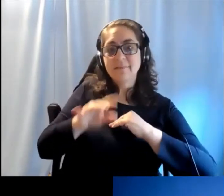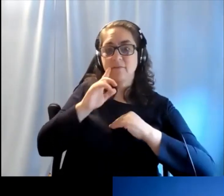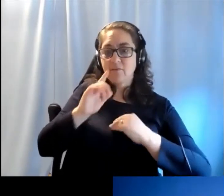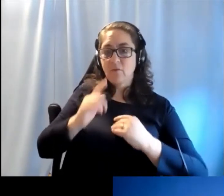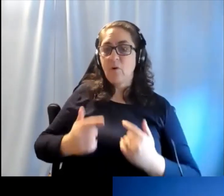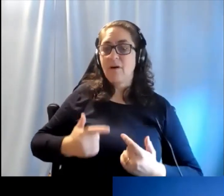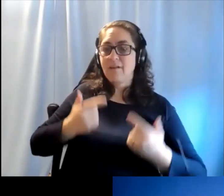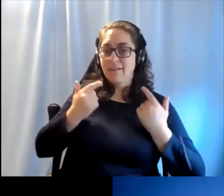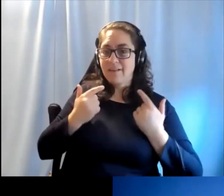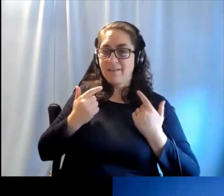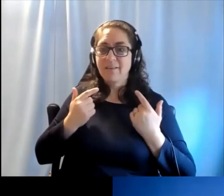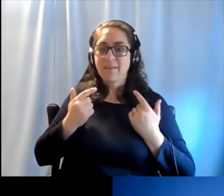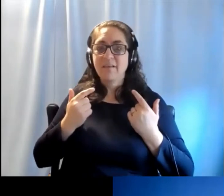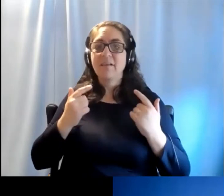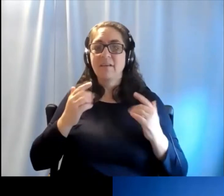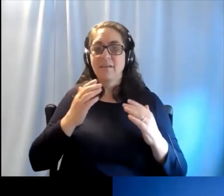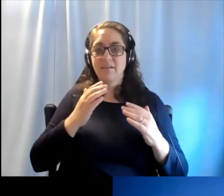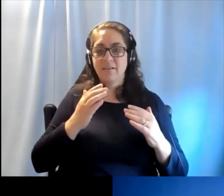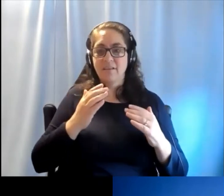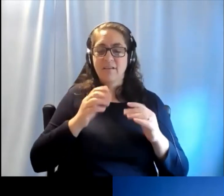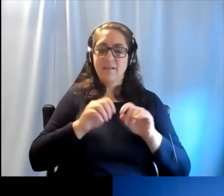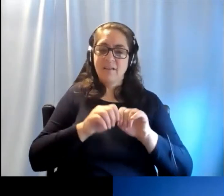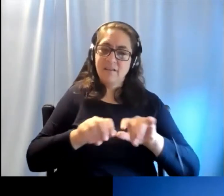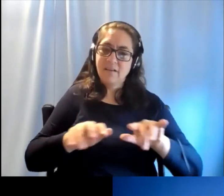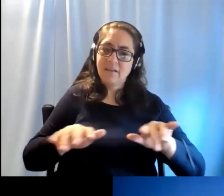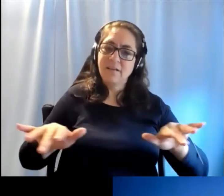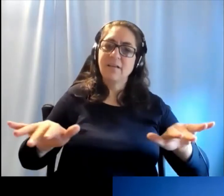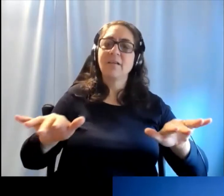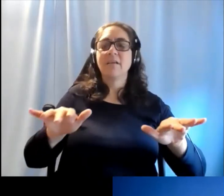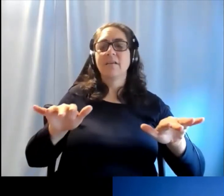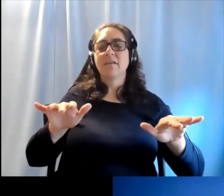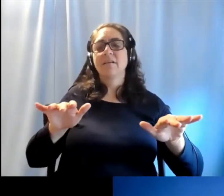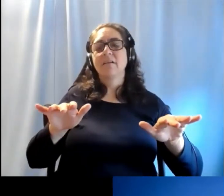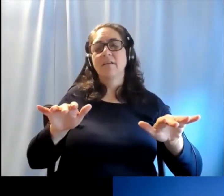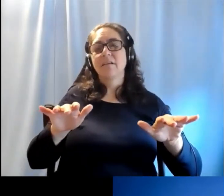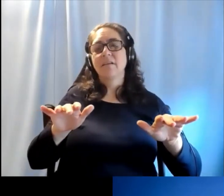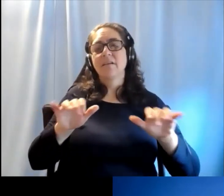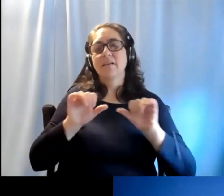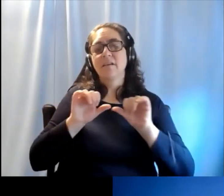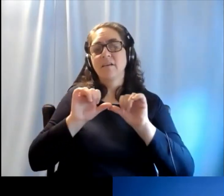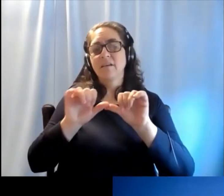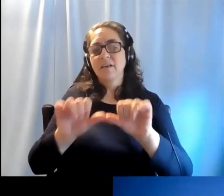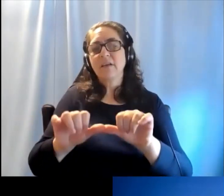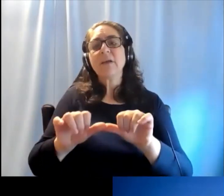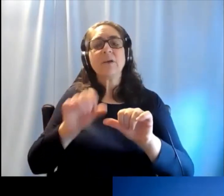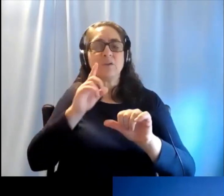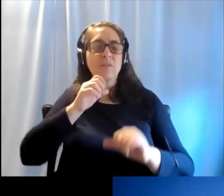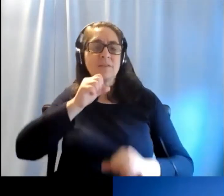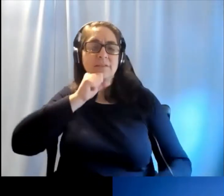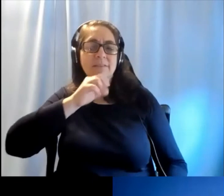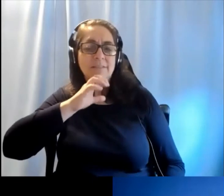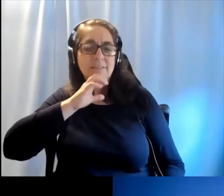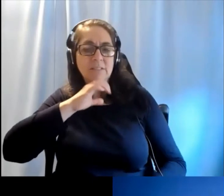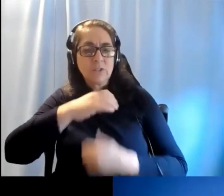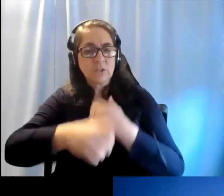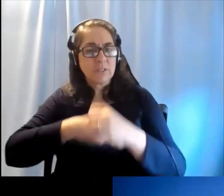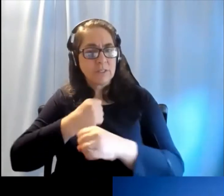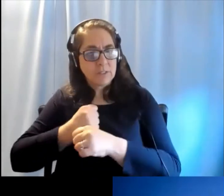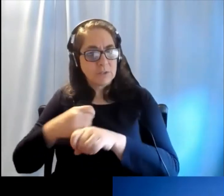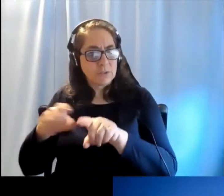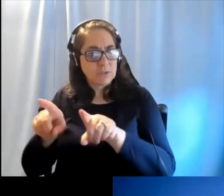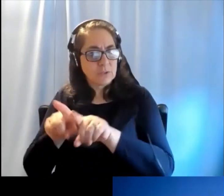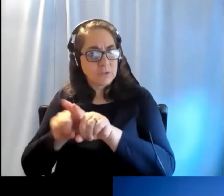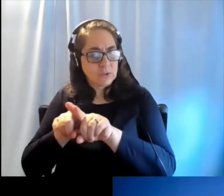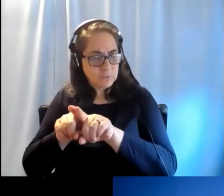Not when they are adolescents in young adults but extending into their senior years, you